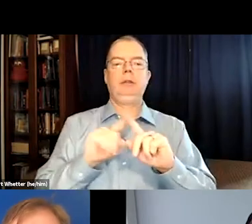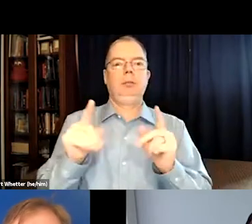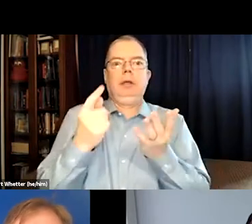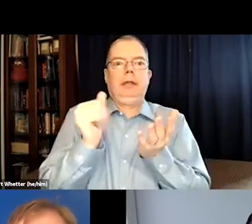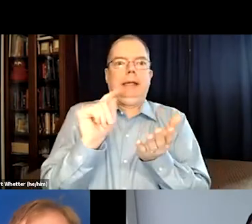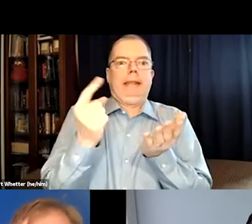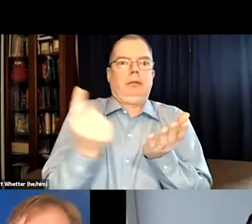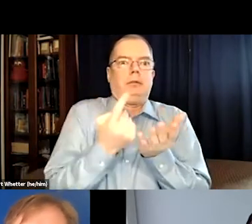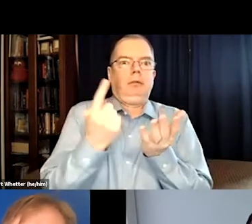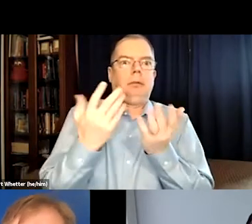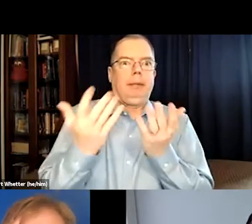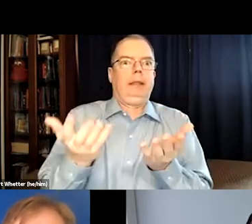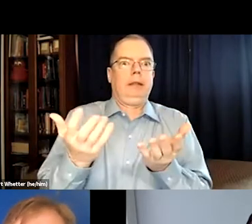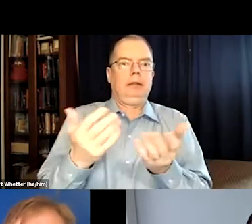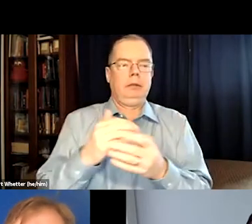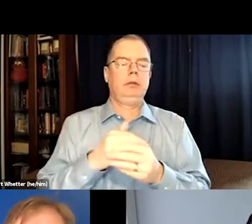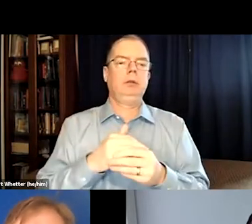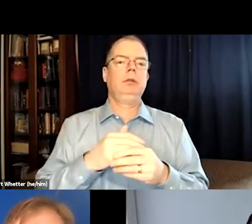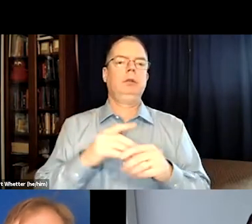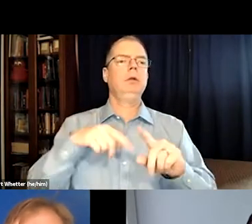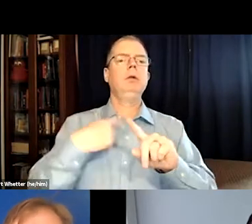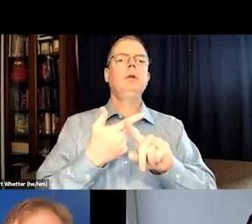because they were mailing the same print to various cities to have showings.